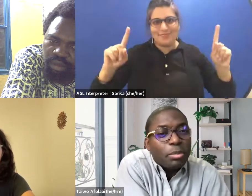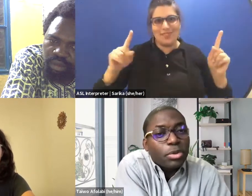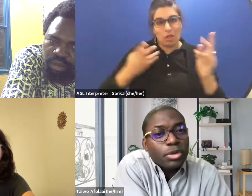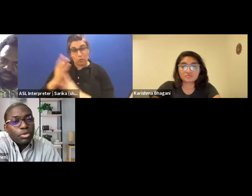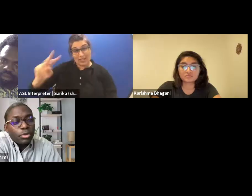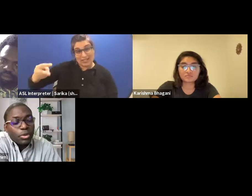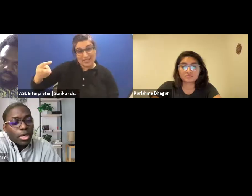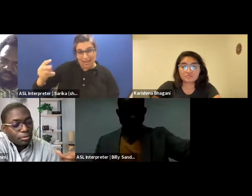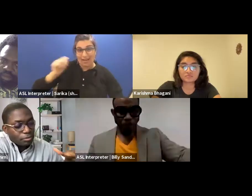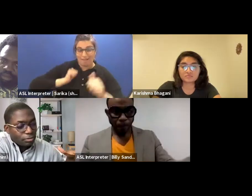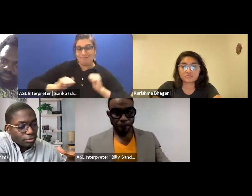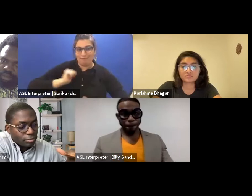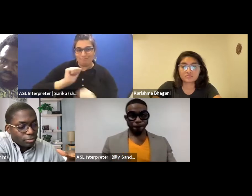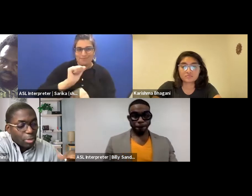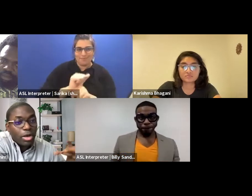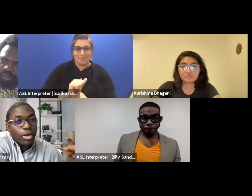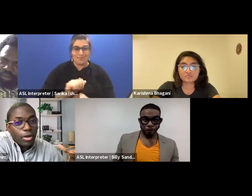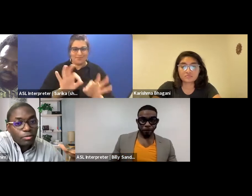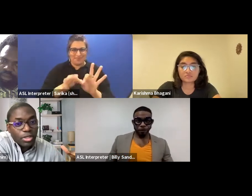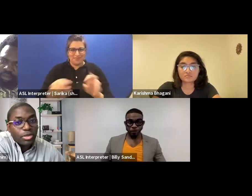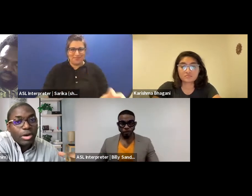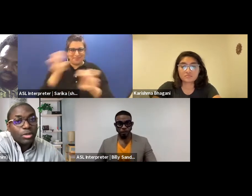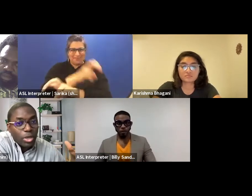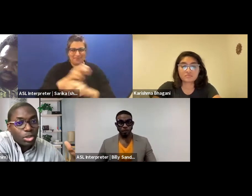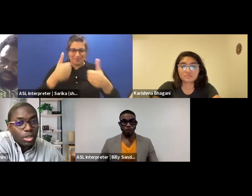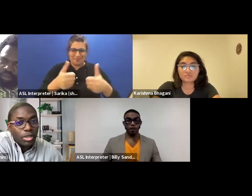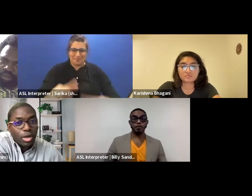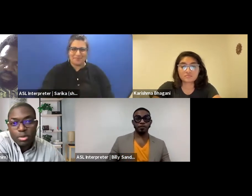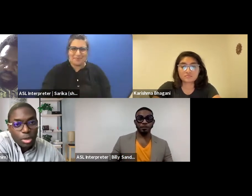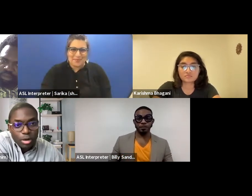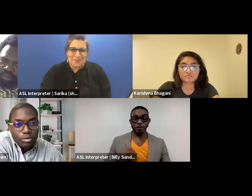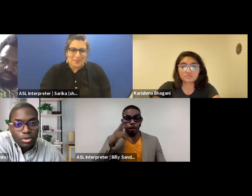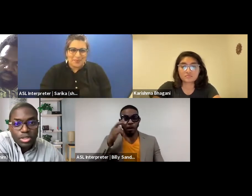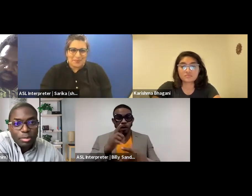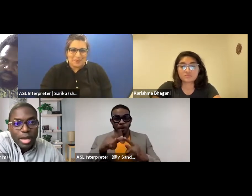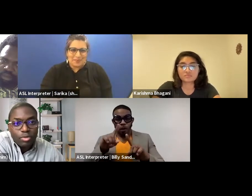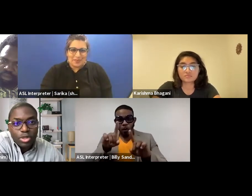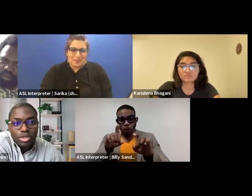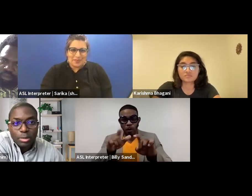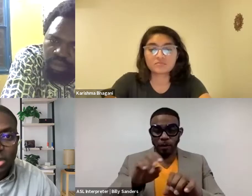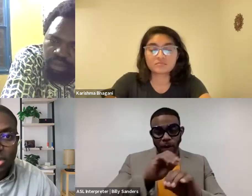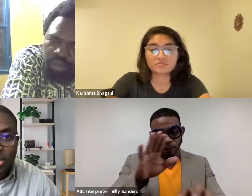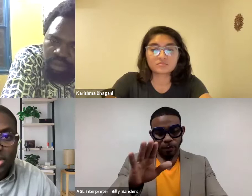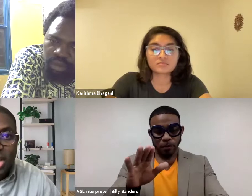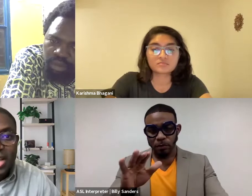Both of you, I'm hearing a lot of things around questioning, obviously, part of what a dramaturge does,